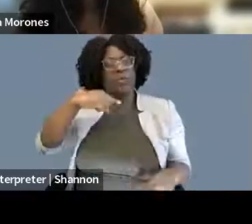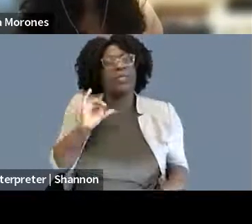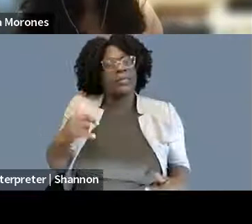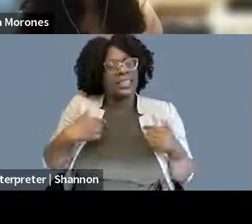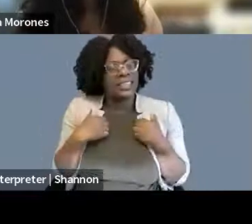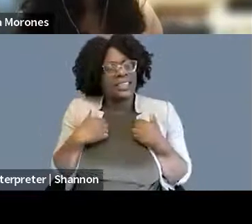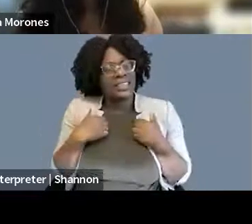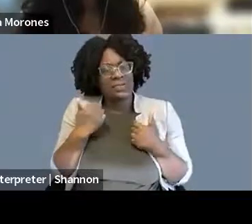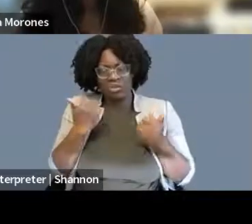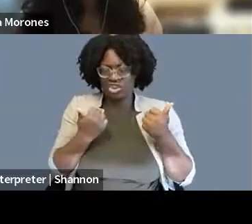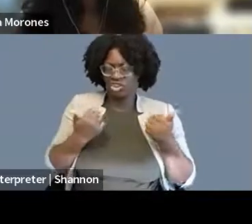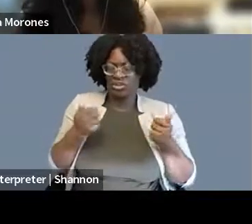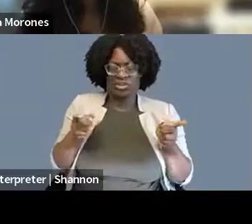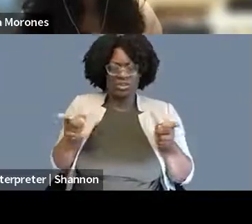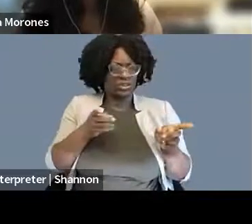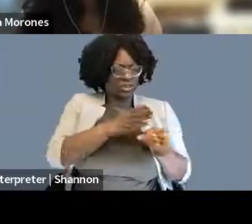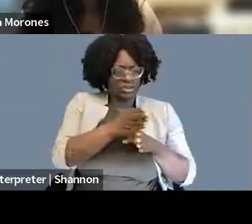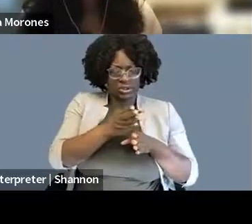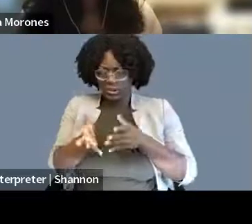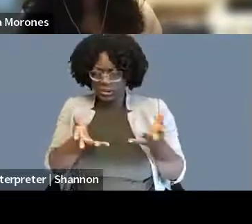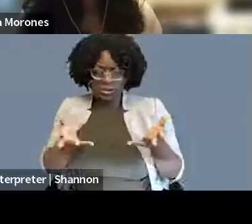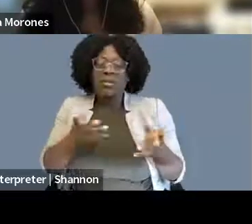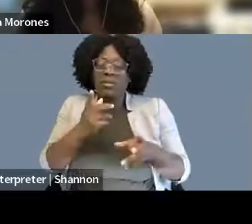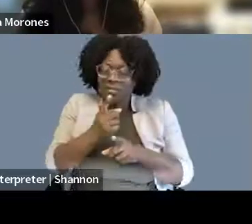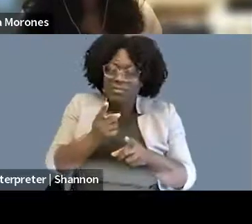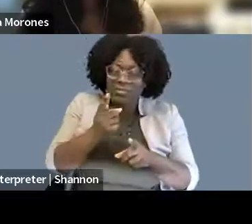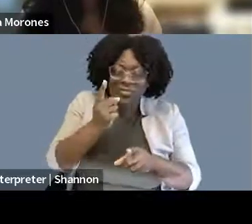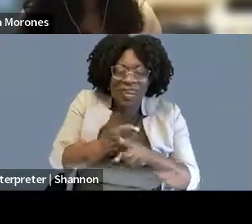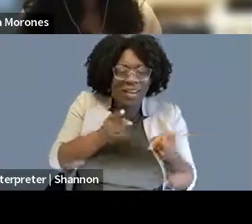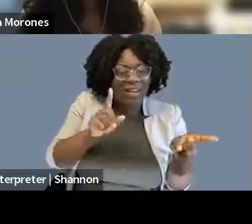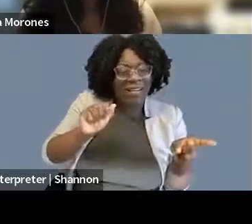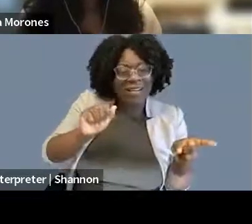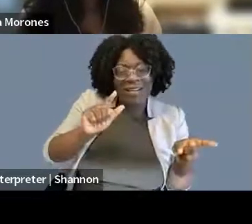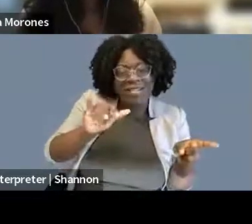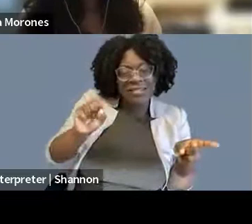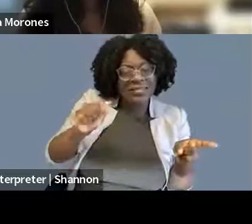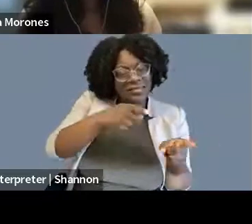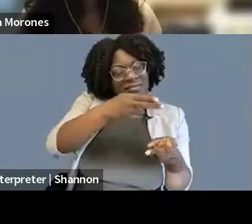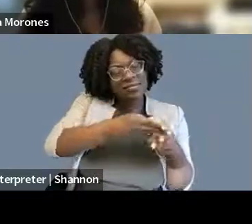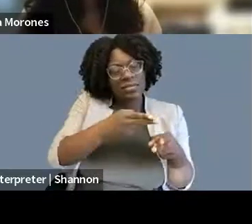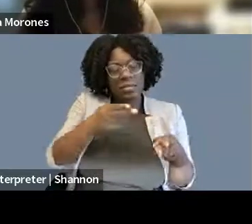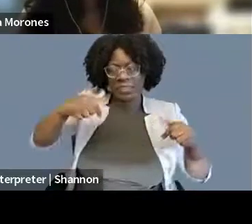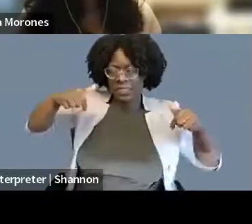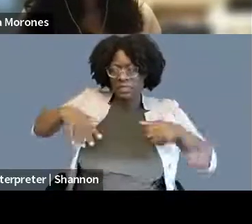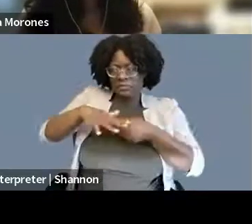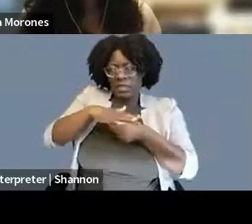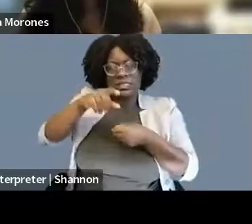this space needs those diverse voices, it needs those people from communities